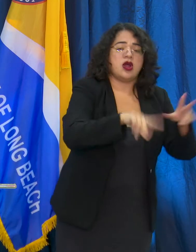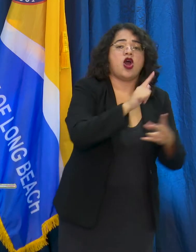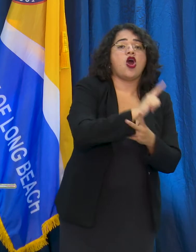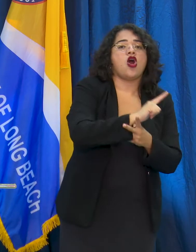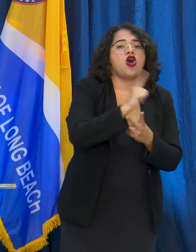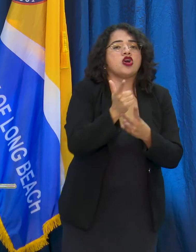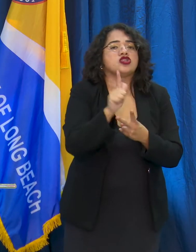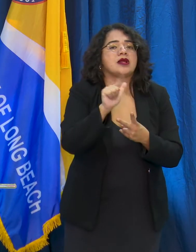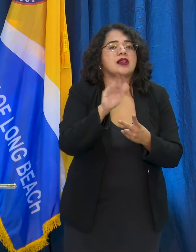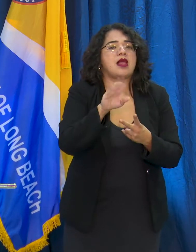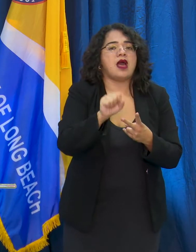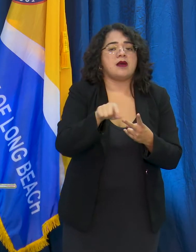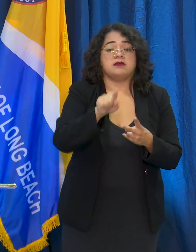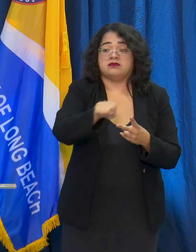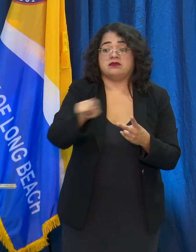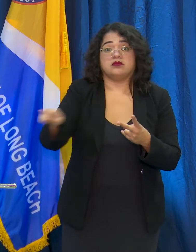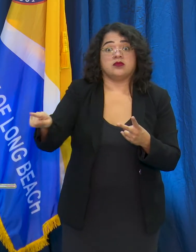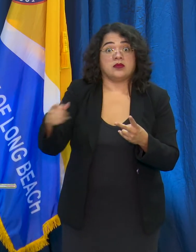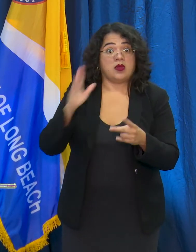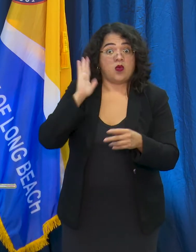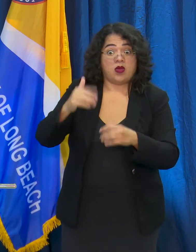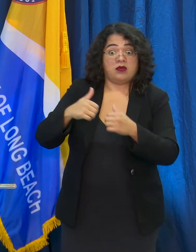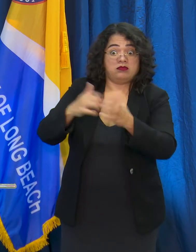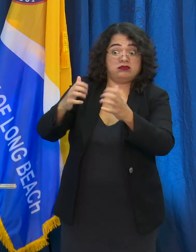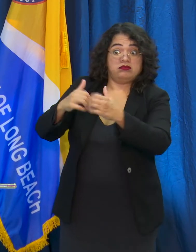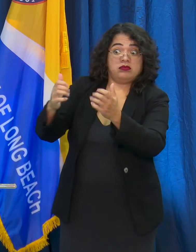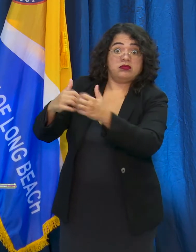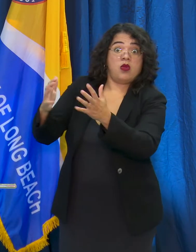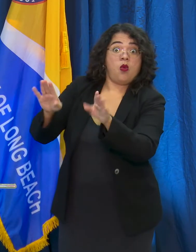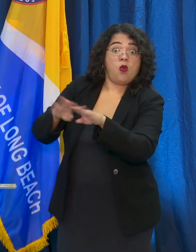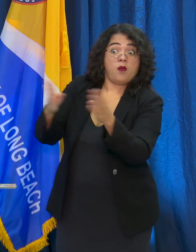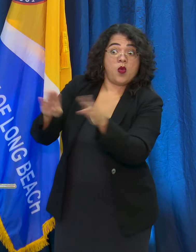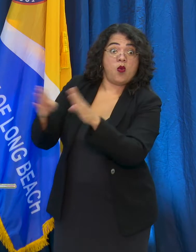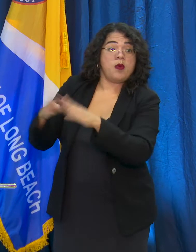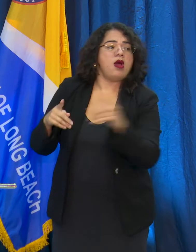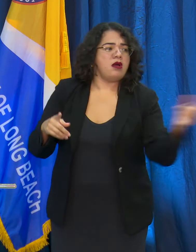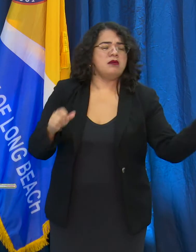areas. We are happy to have conversations with folks and we'll be